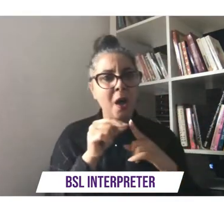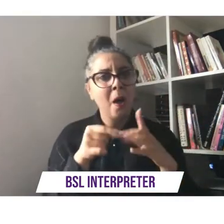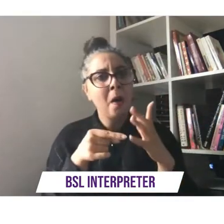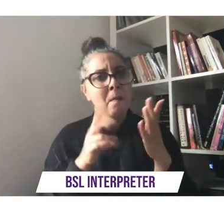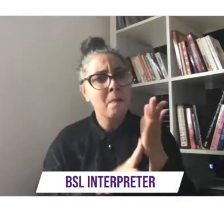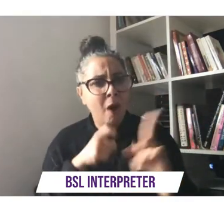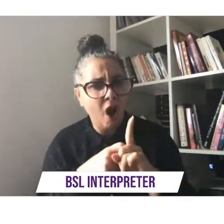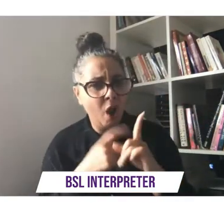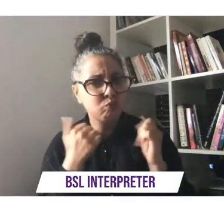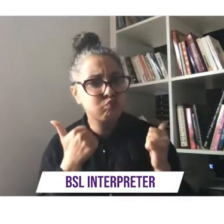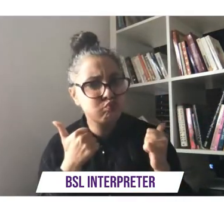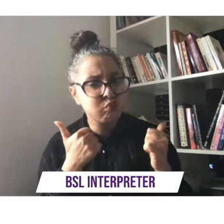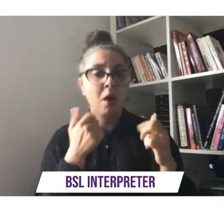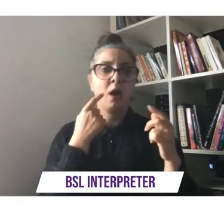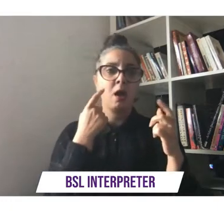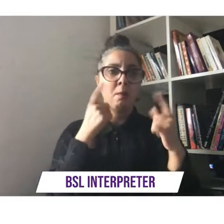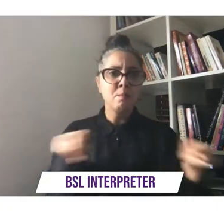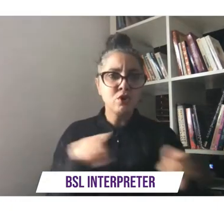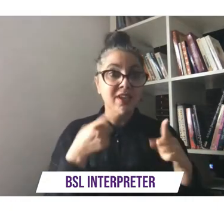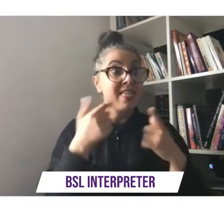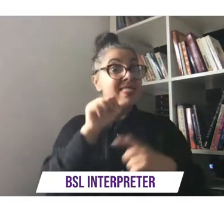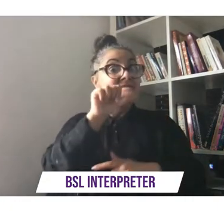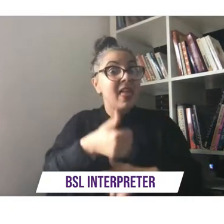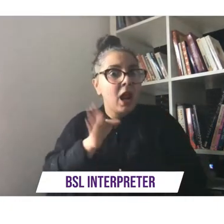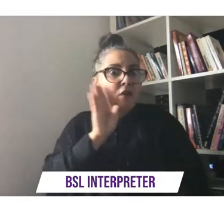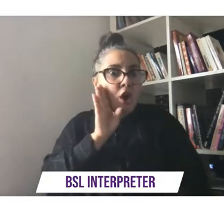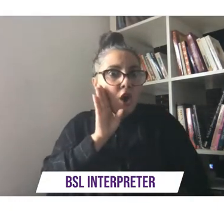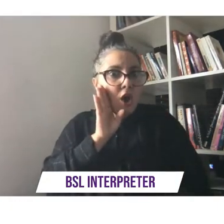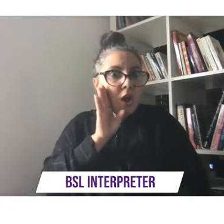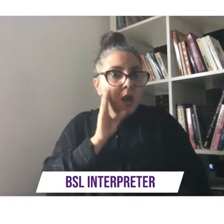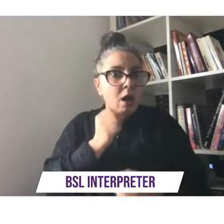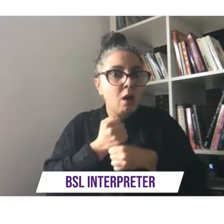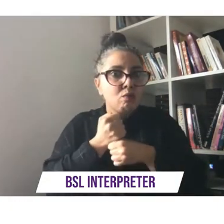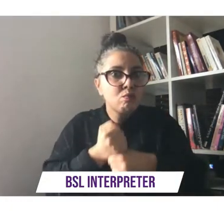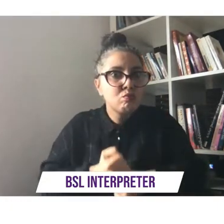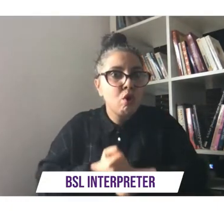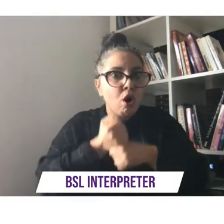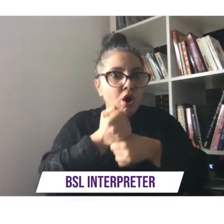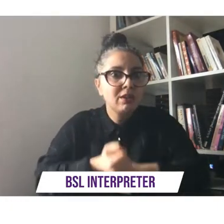i heard about a protest where there were going to be disabled people who were kind of proud of